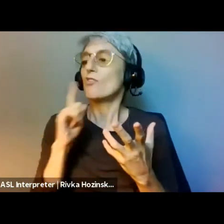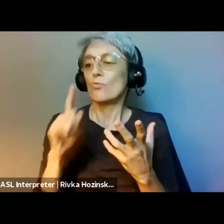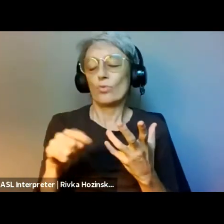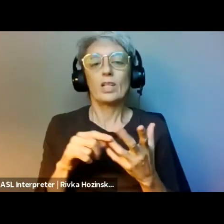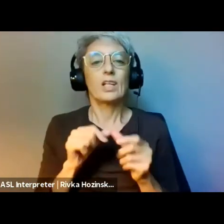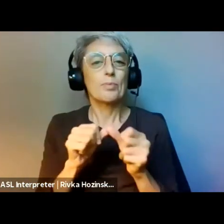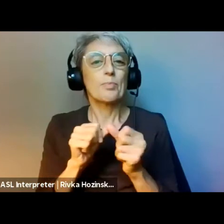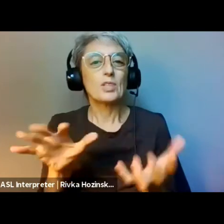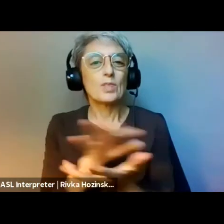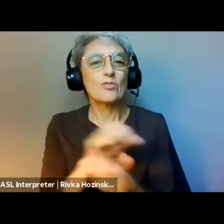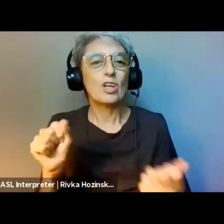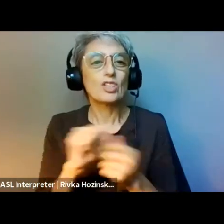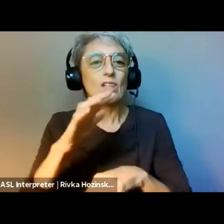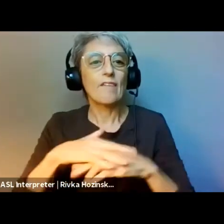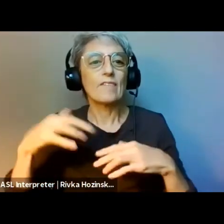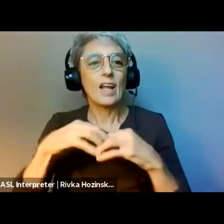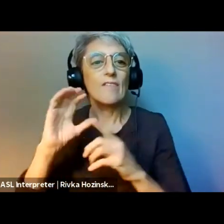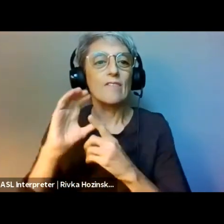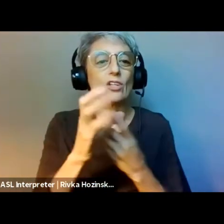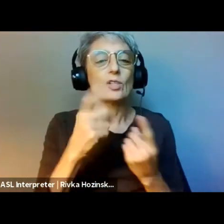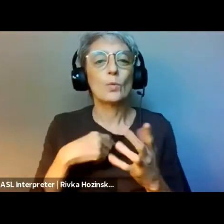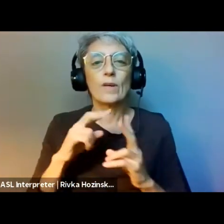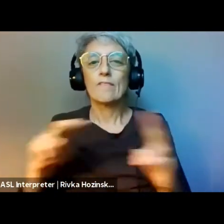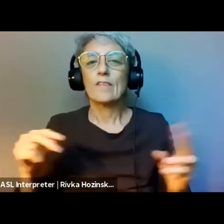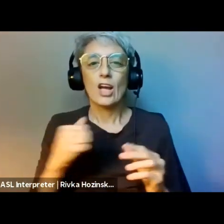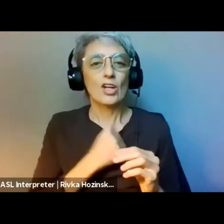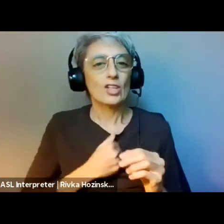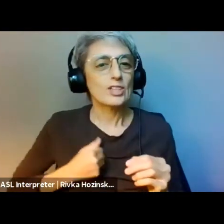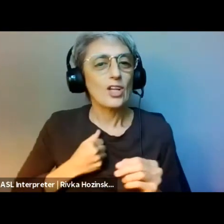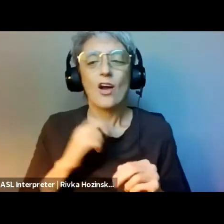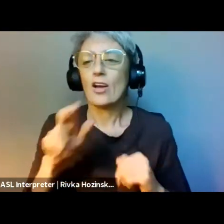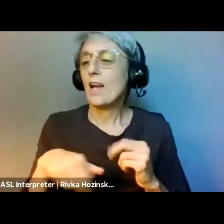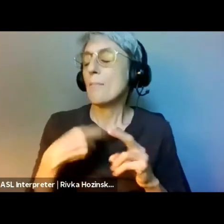Our dance, this offering of my sound,